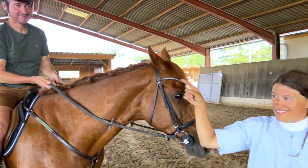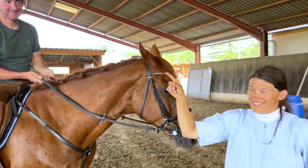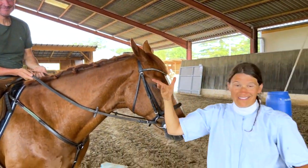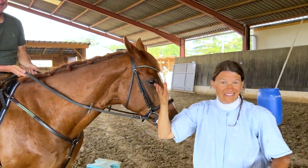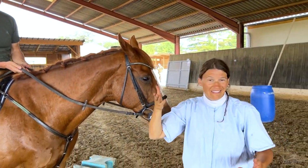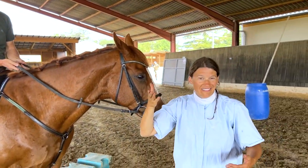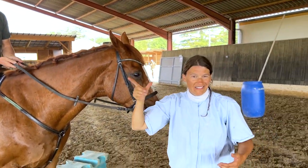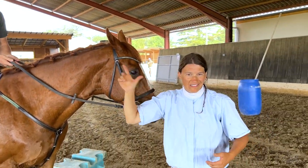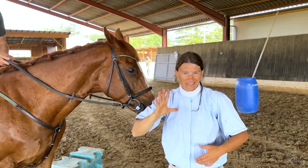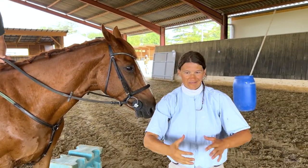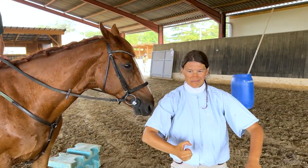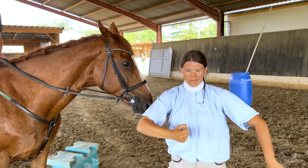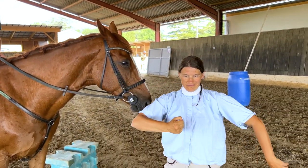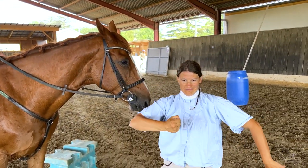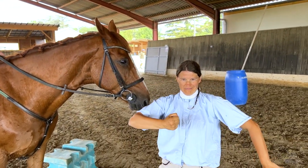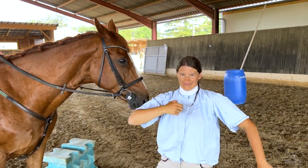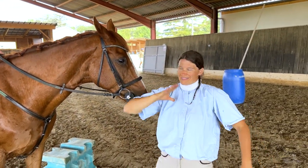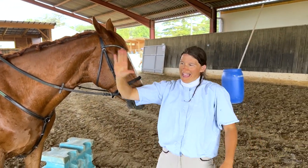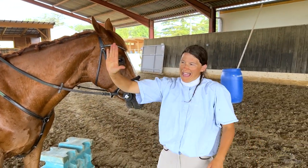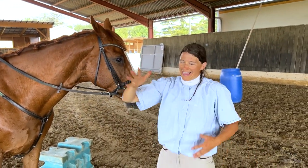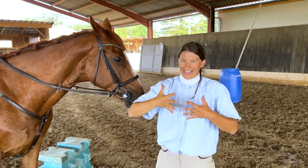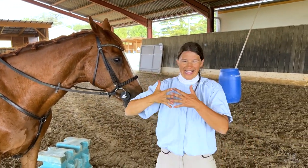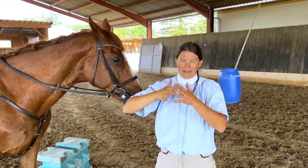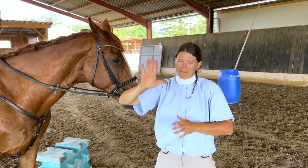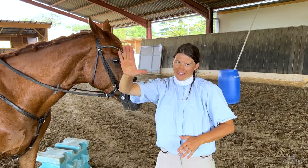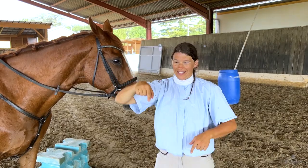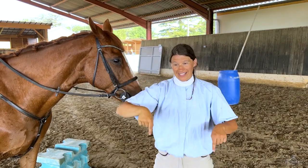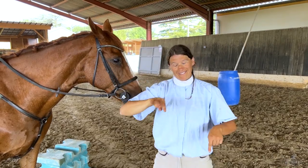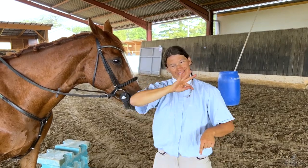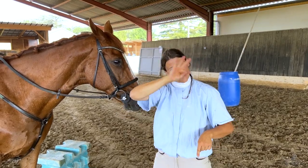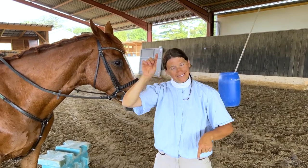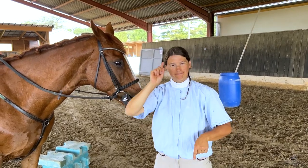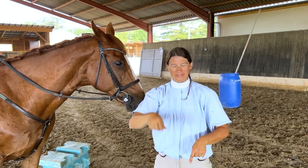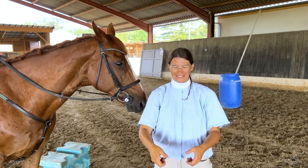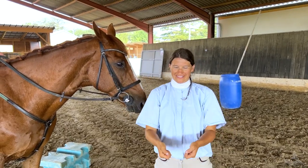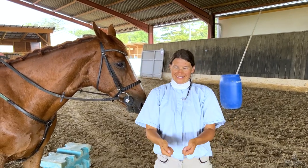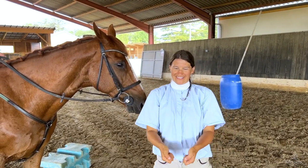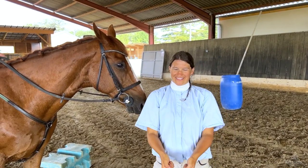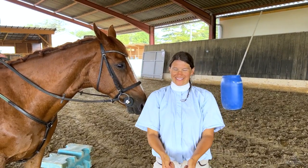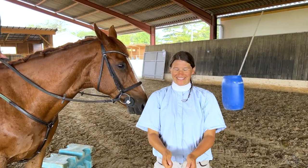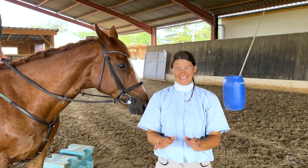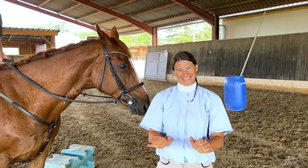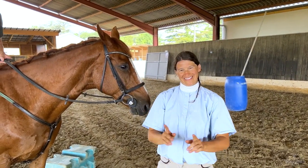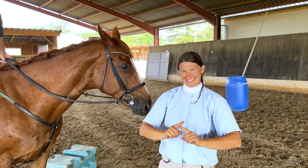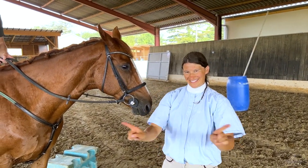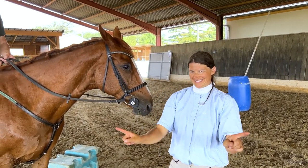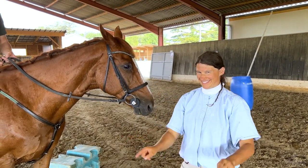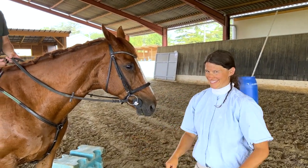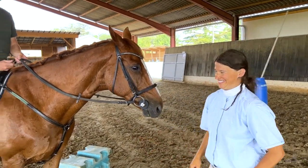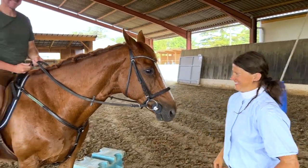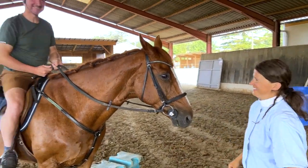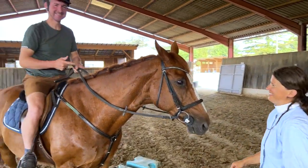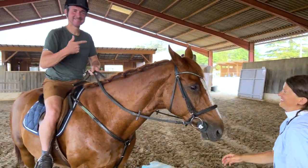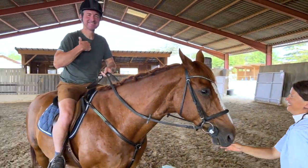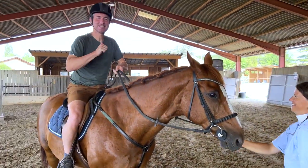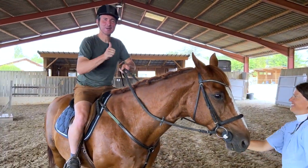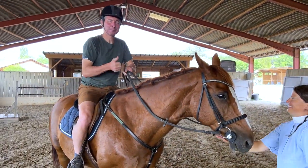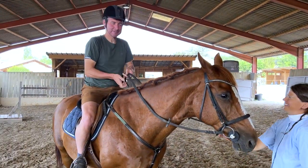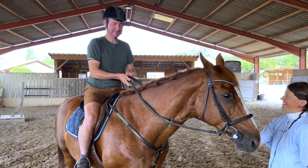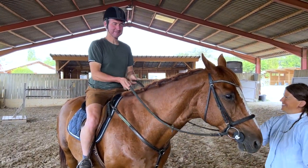He was holding the reins in a very American way! We do it differently here in France. I’ll do it your way!